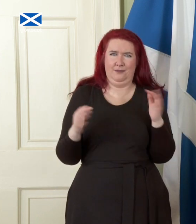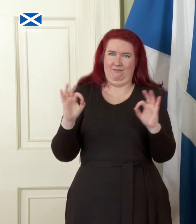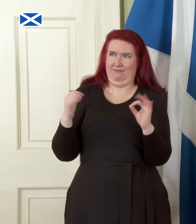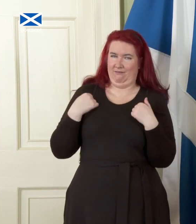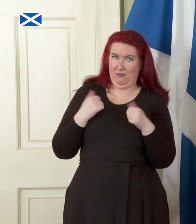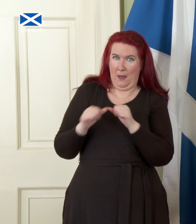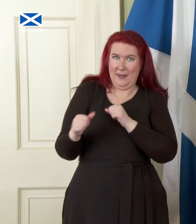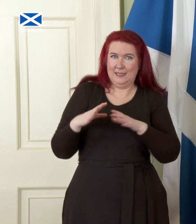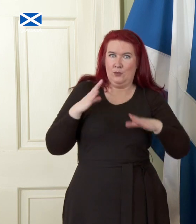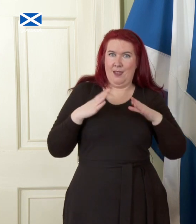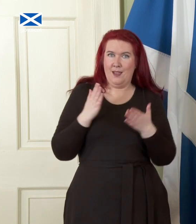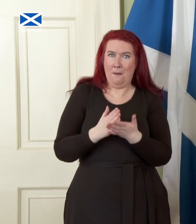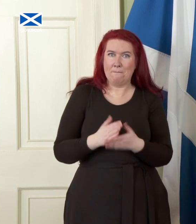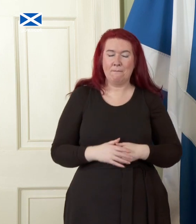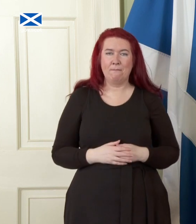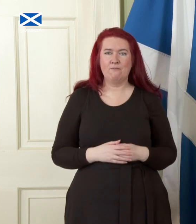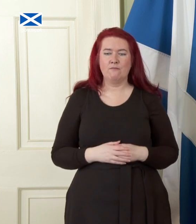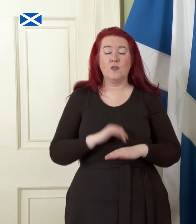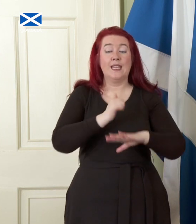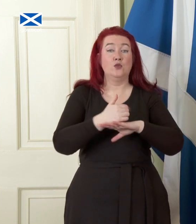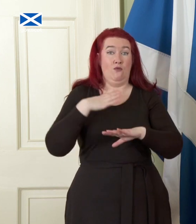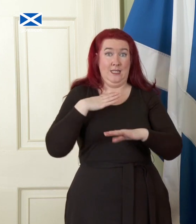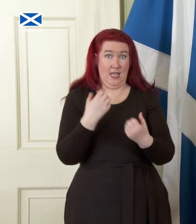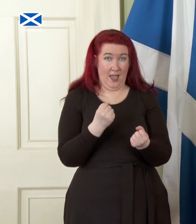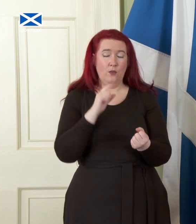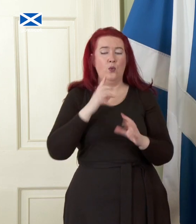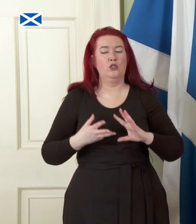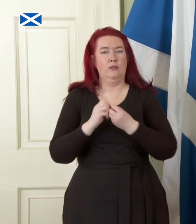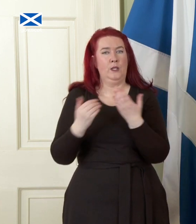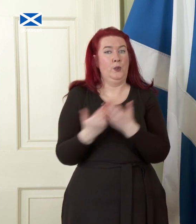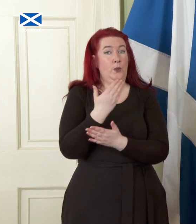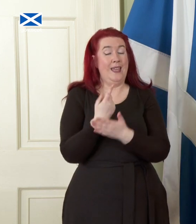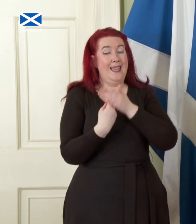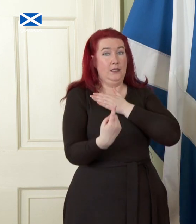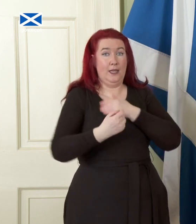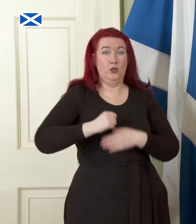To add to those institutions already in place, we would create an independent Scottish central bank,